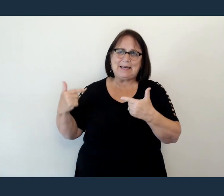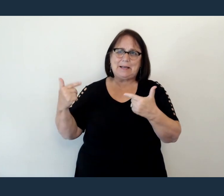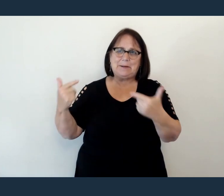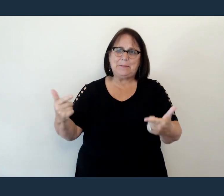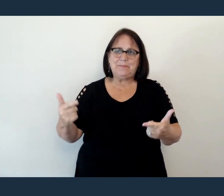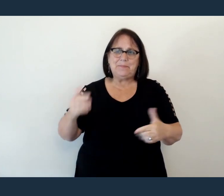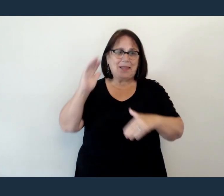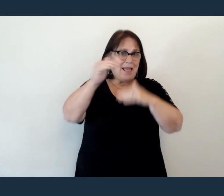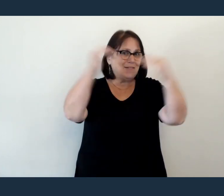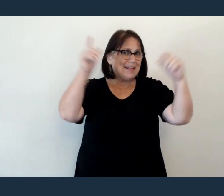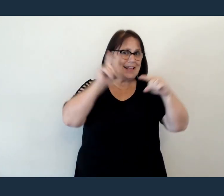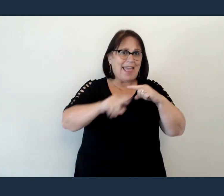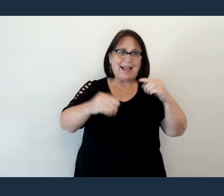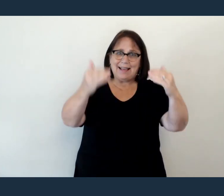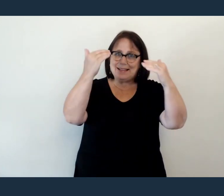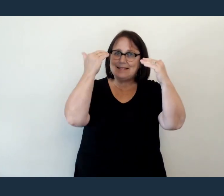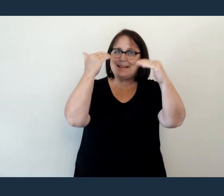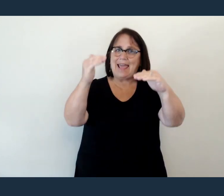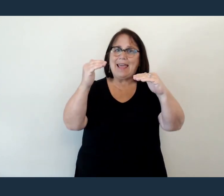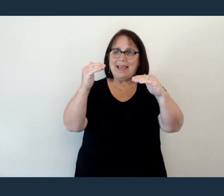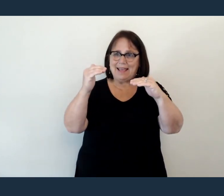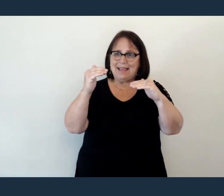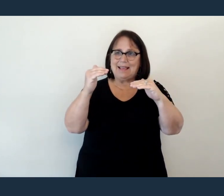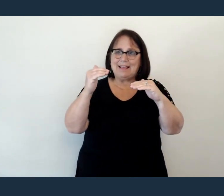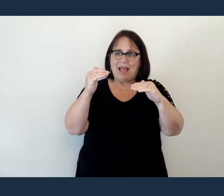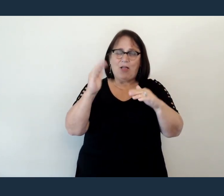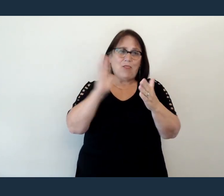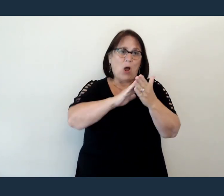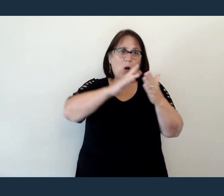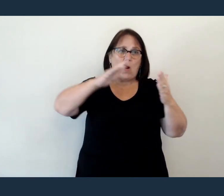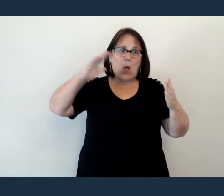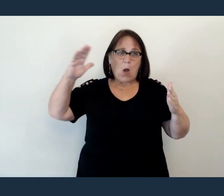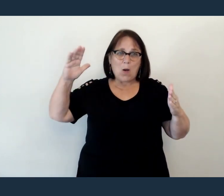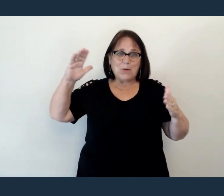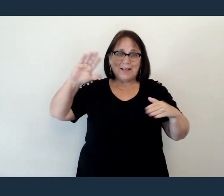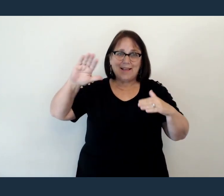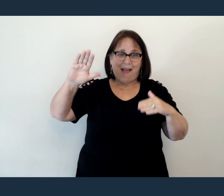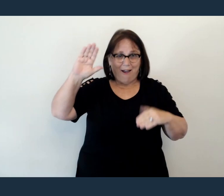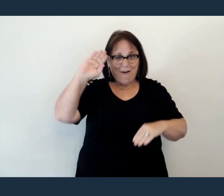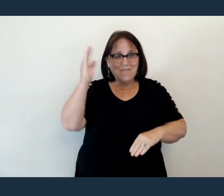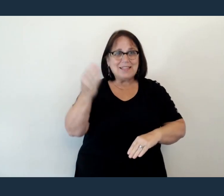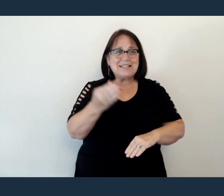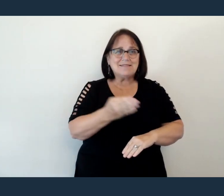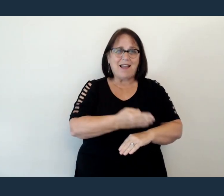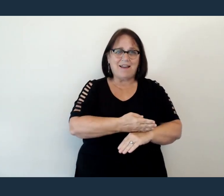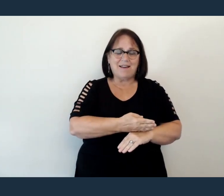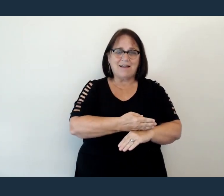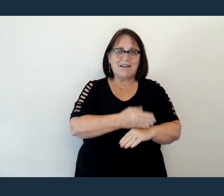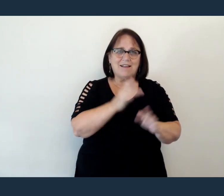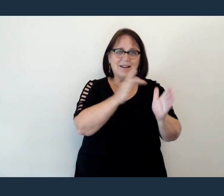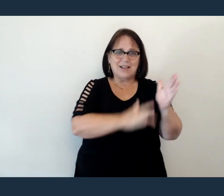And Heaven can't contain The glory of the Son